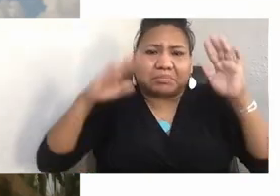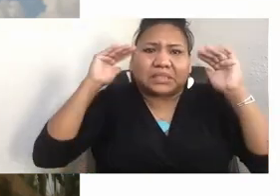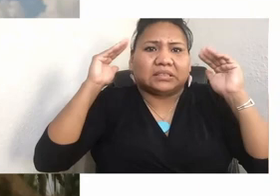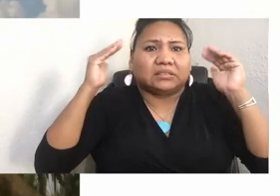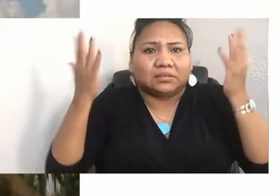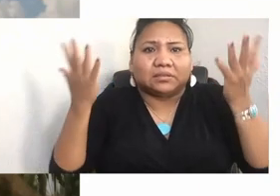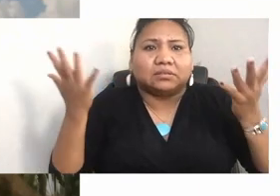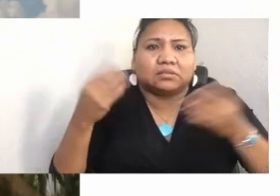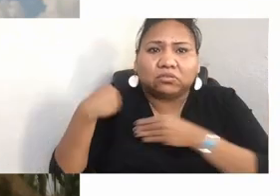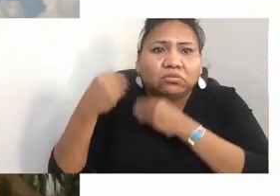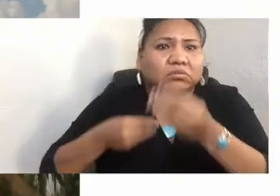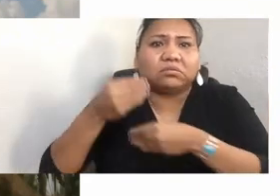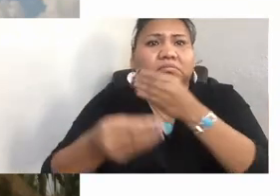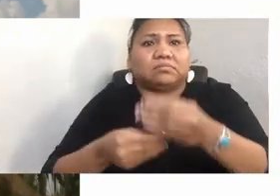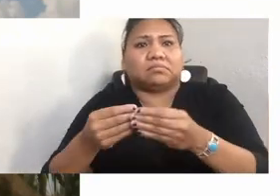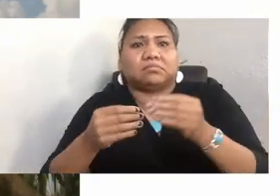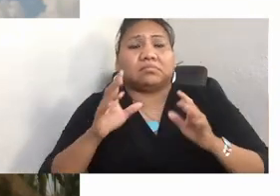because it was absent. It wasn't taught there."